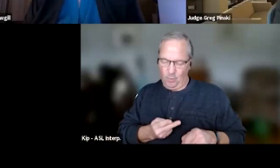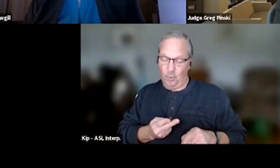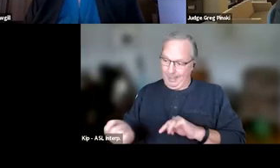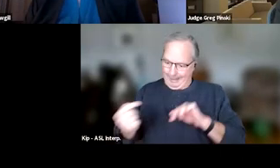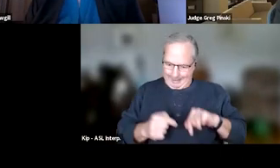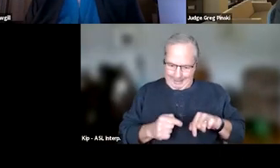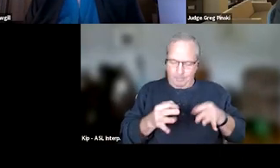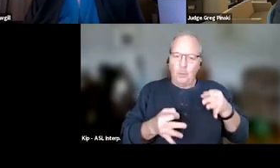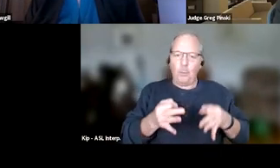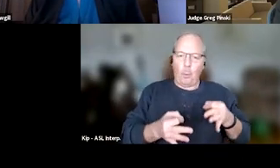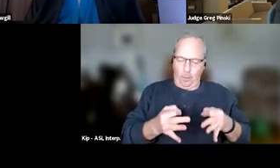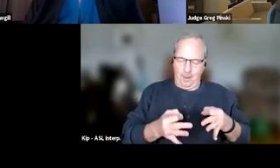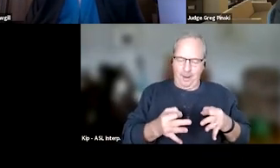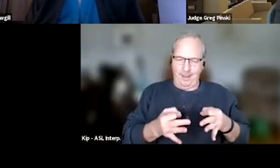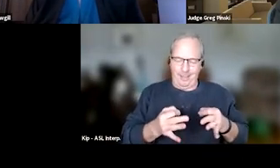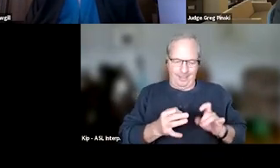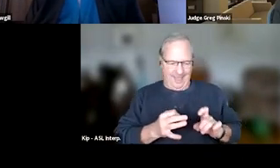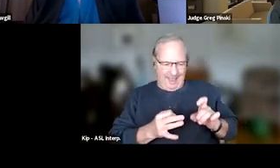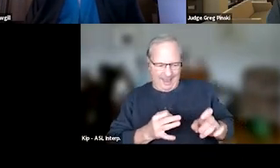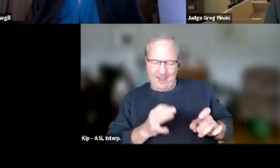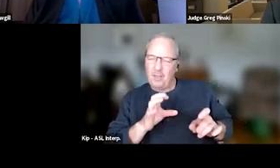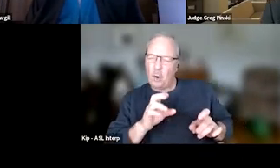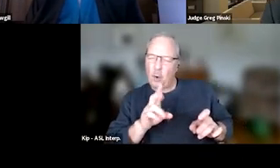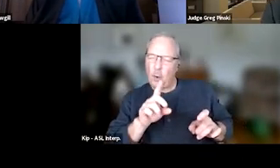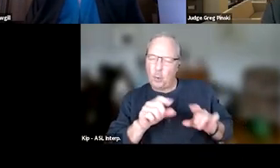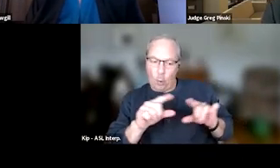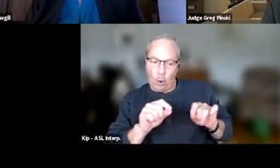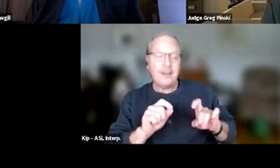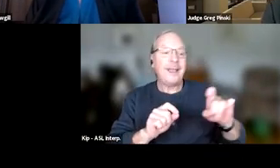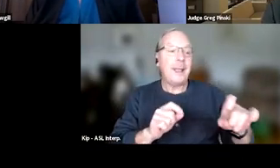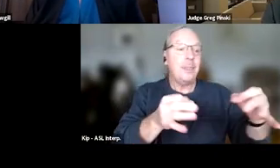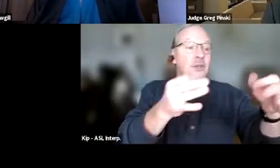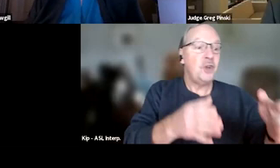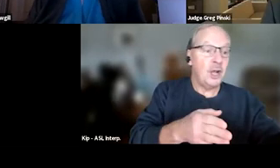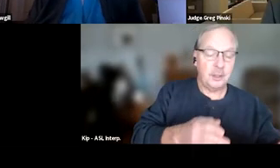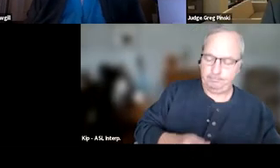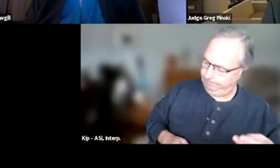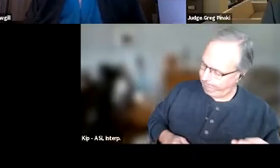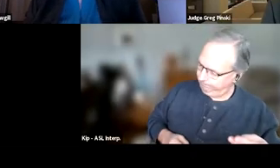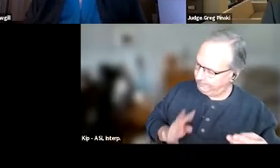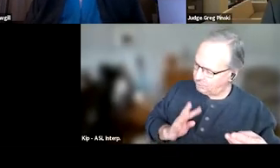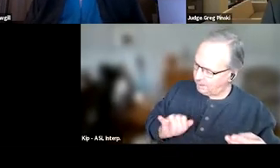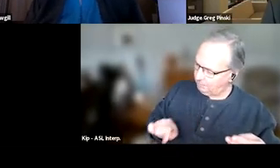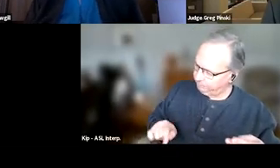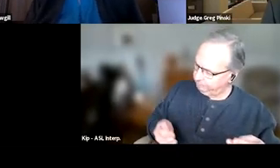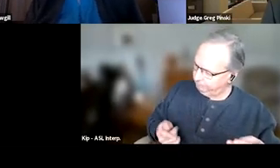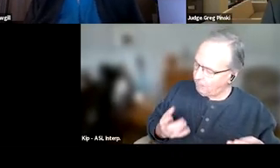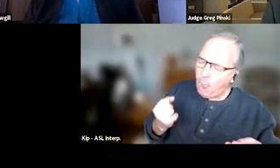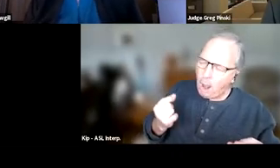they actually then gave those kudo cards to the judge, and the judge talked to them about it. So they would say, "Oh, I understand you went to the support group.